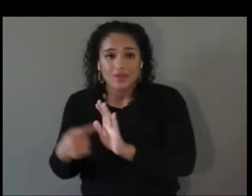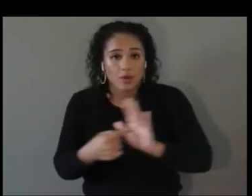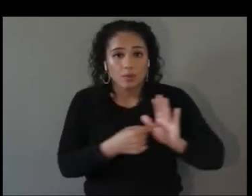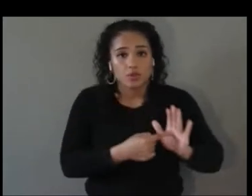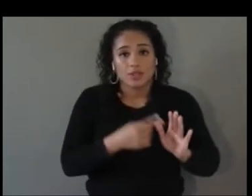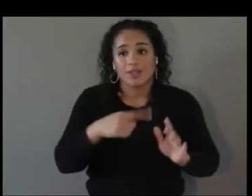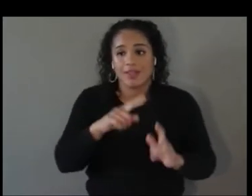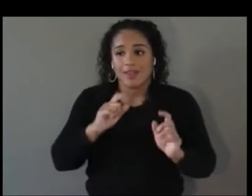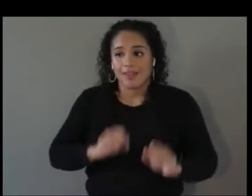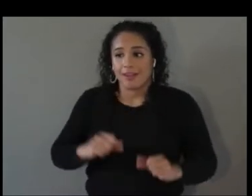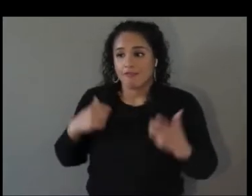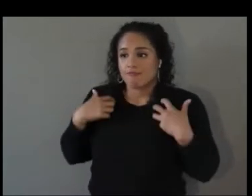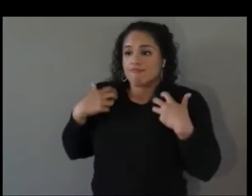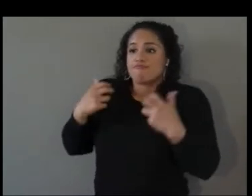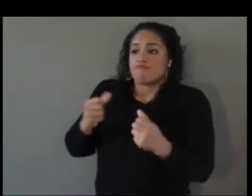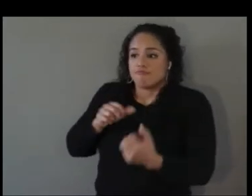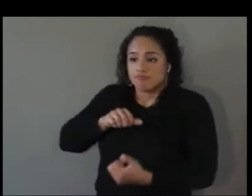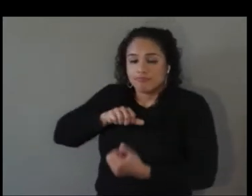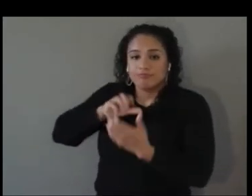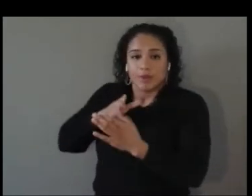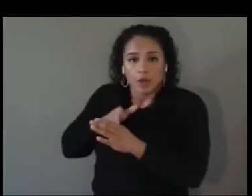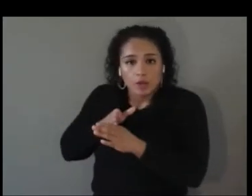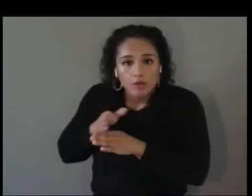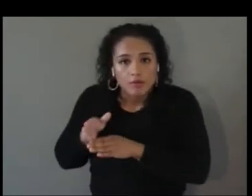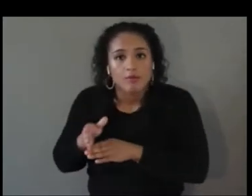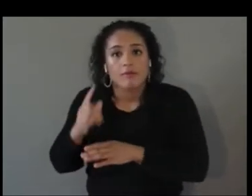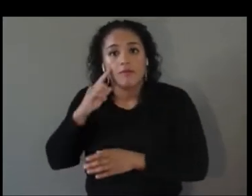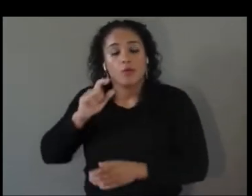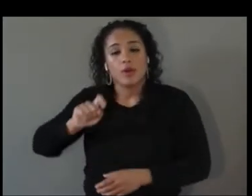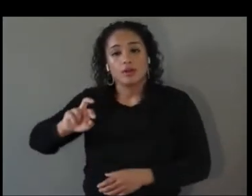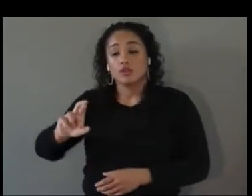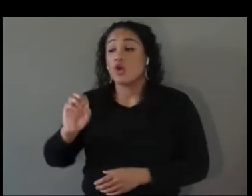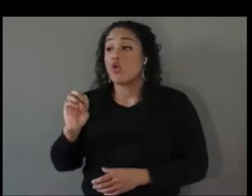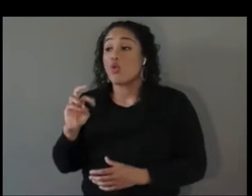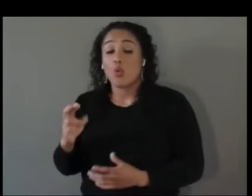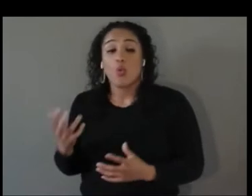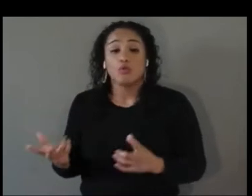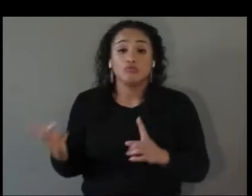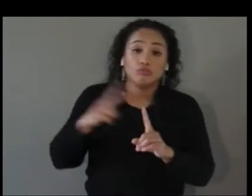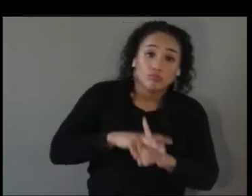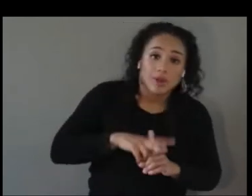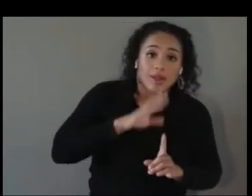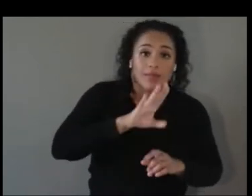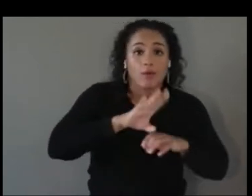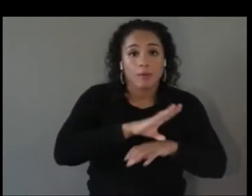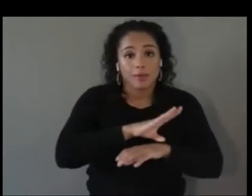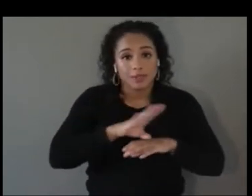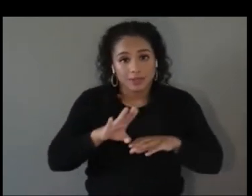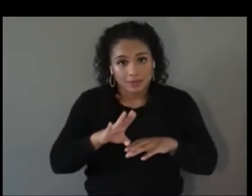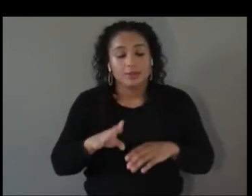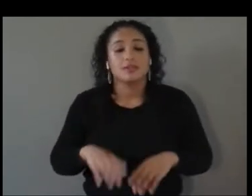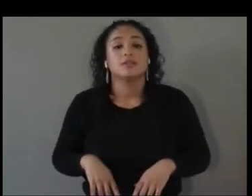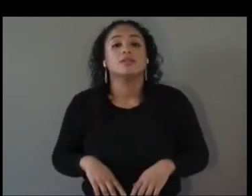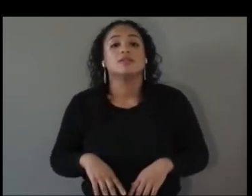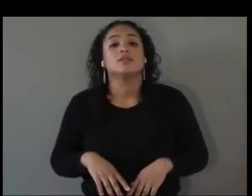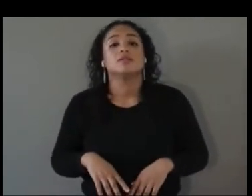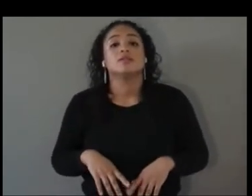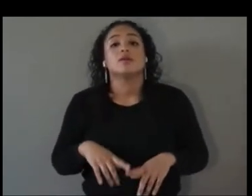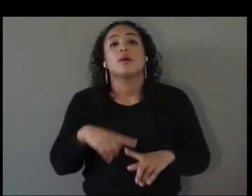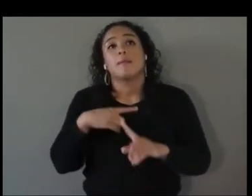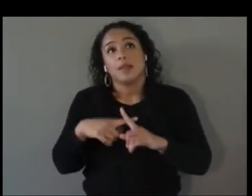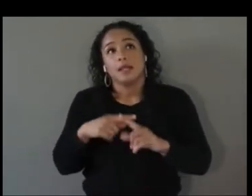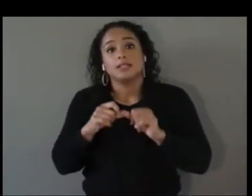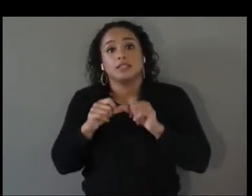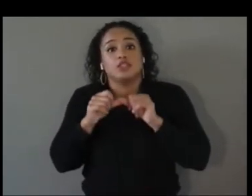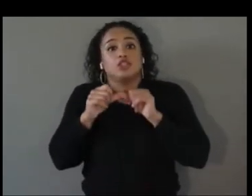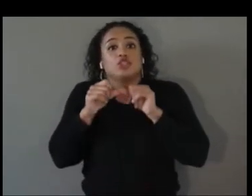integrate XR into their business, and continue to hopefully create a more diverse, fresh and